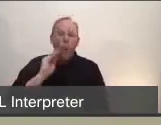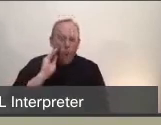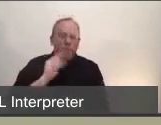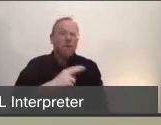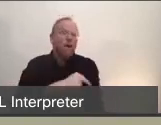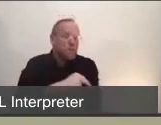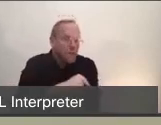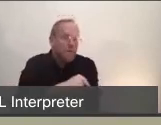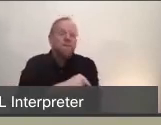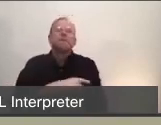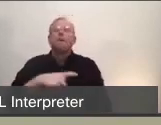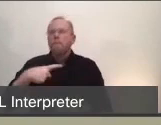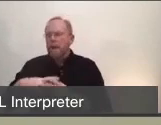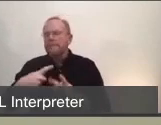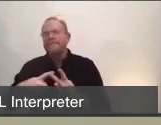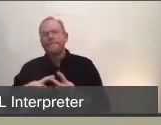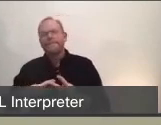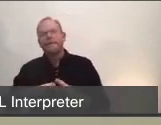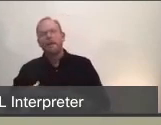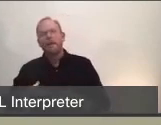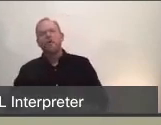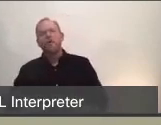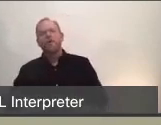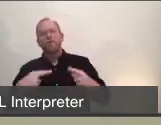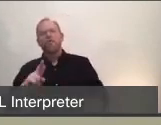which are licensed care facilities, who don't have medical staff on board,